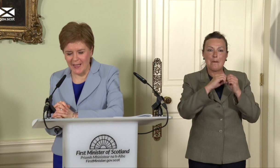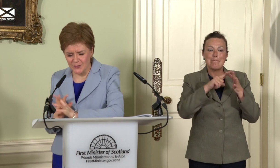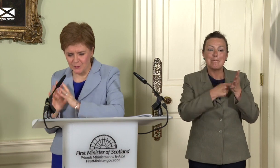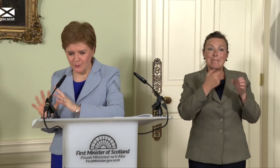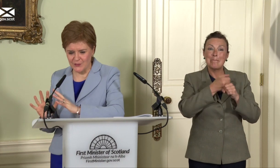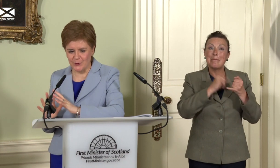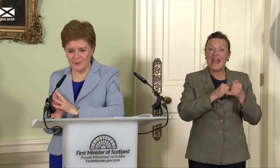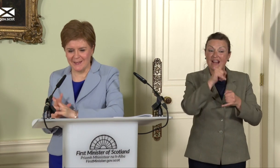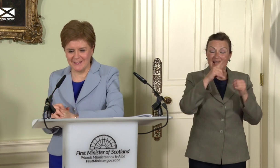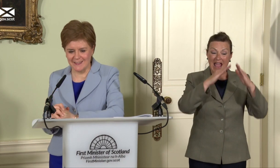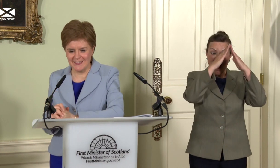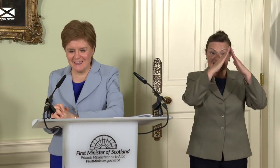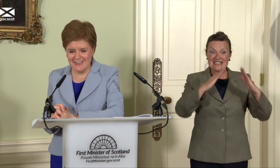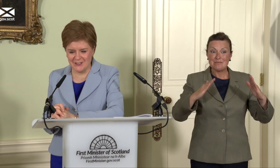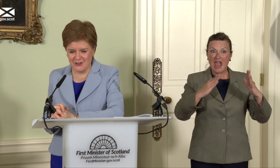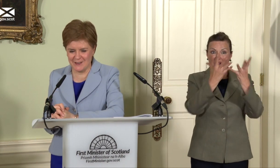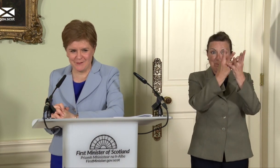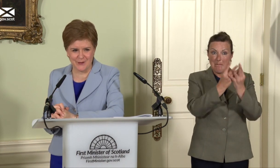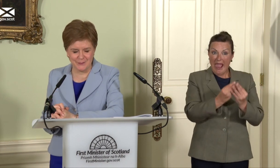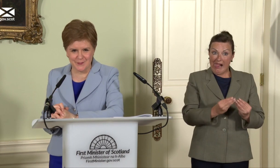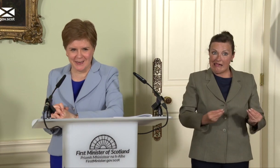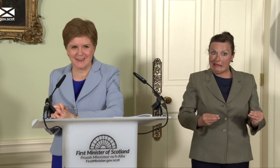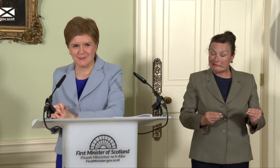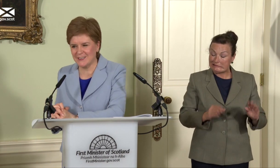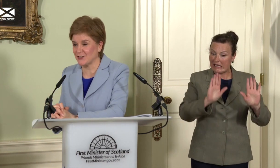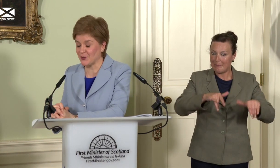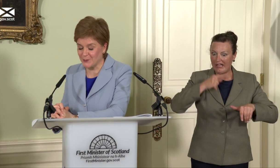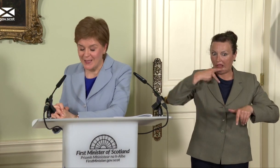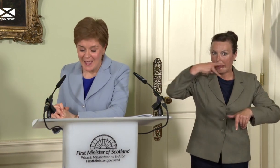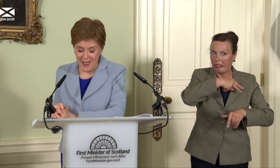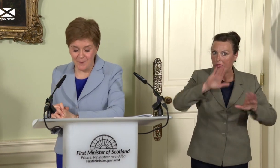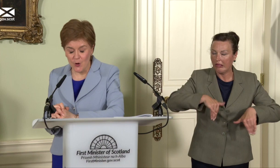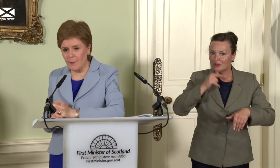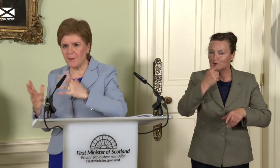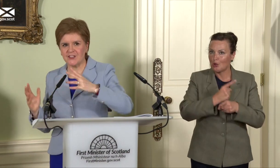I should probably stop this line… this train of thought before it gets me into trouble. Who am I pitching